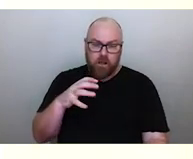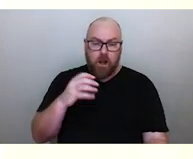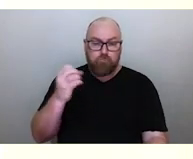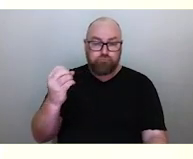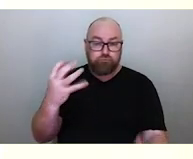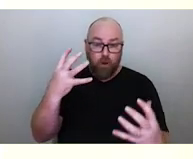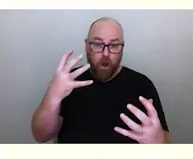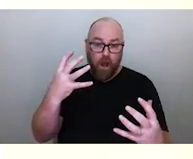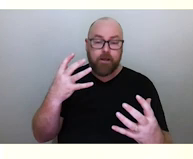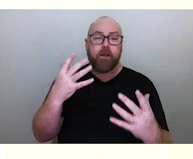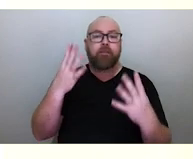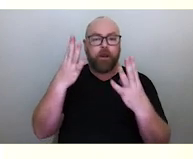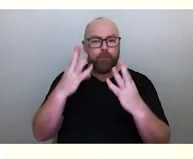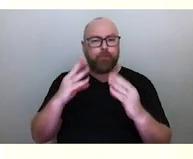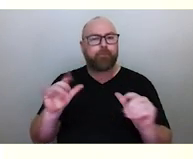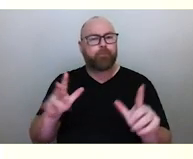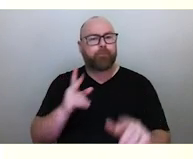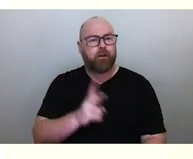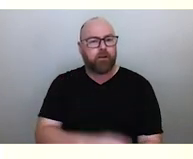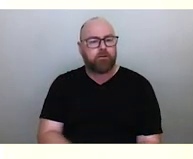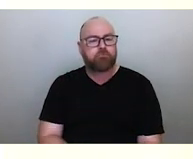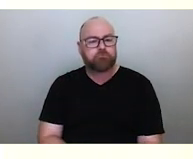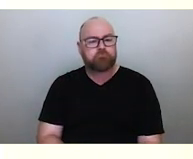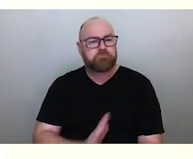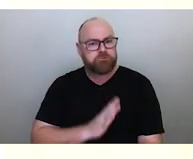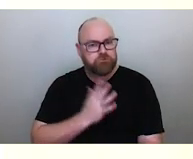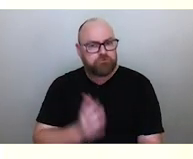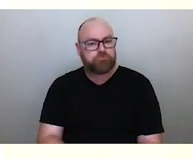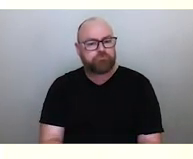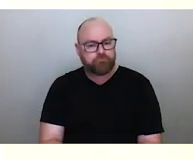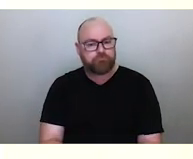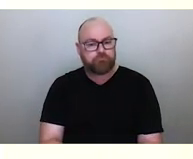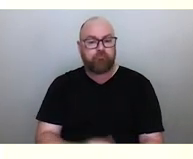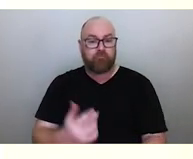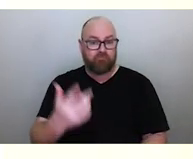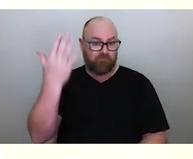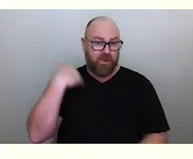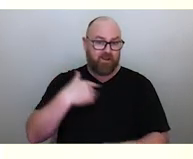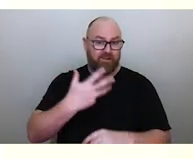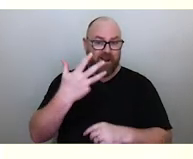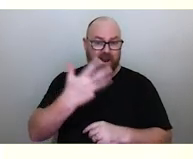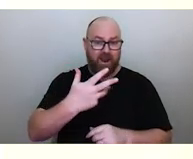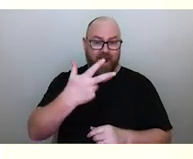This is very curious. When early anthropologists begin recording this information back in the 1800s,